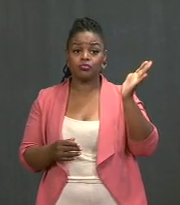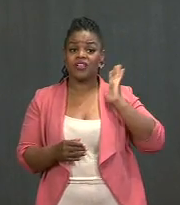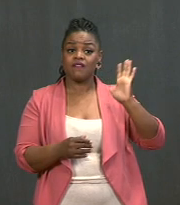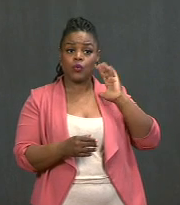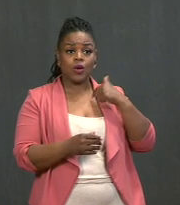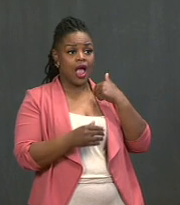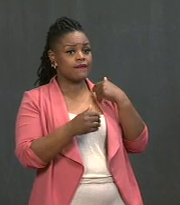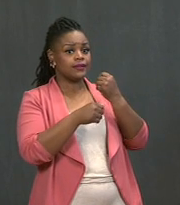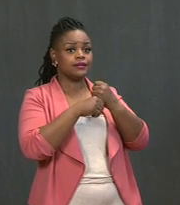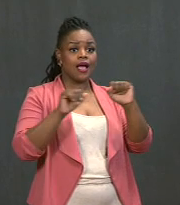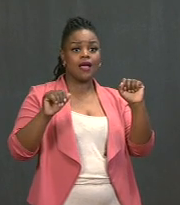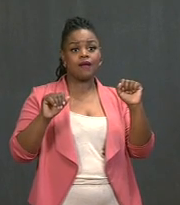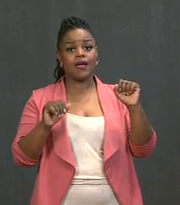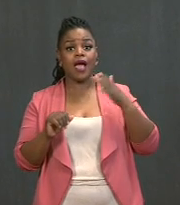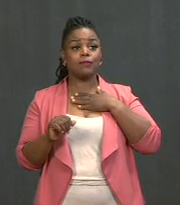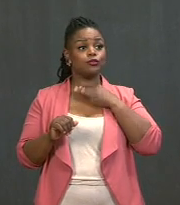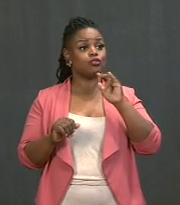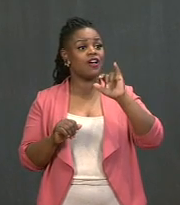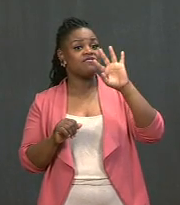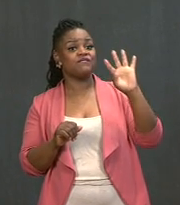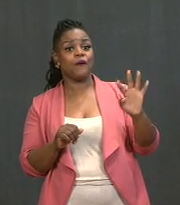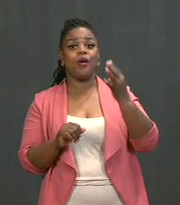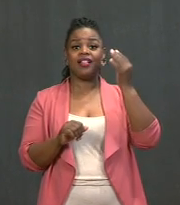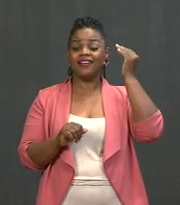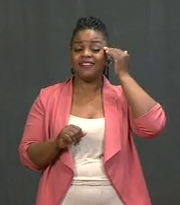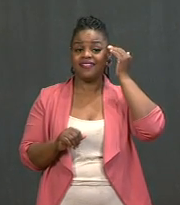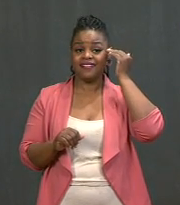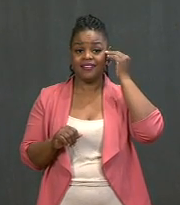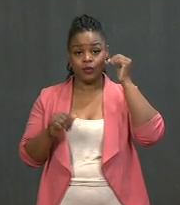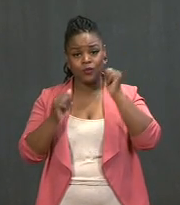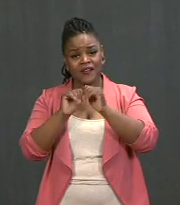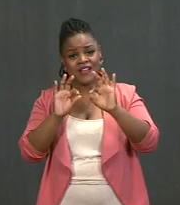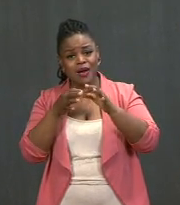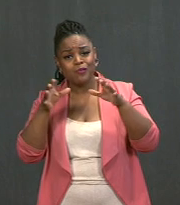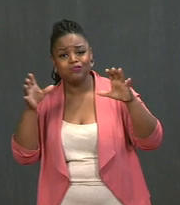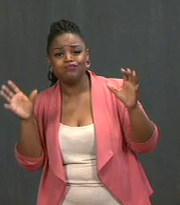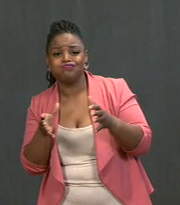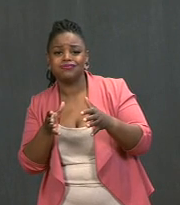Fourth of July with your family and friends, in small groups in your backyard.